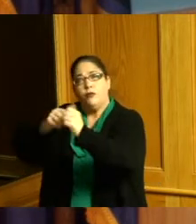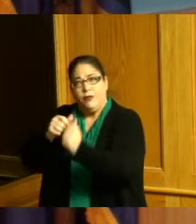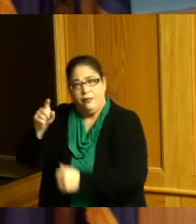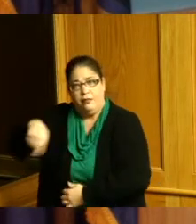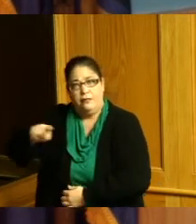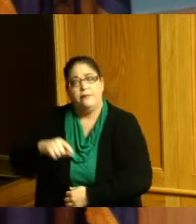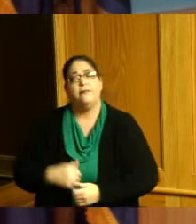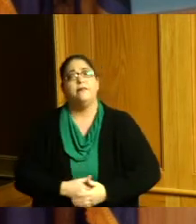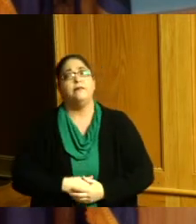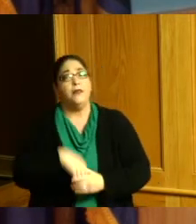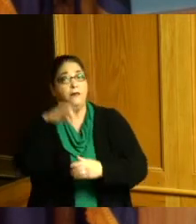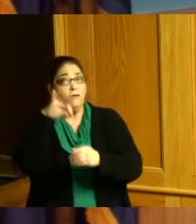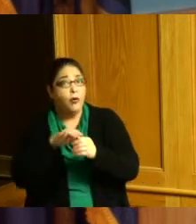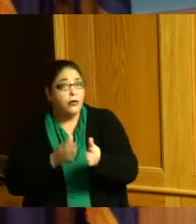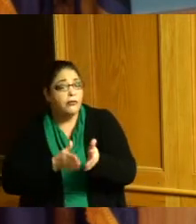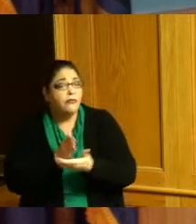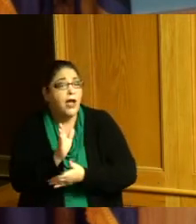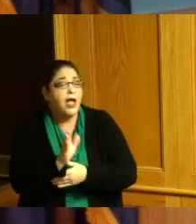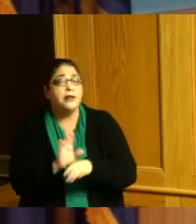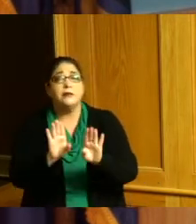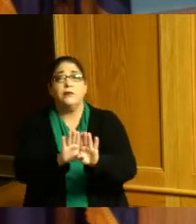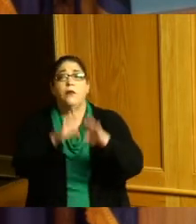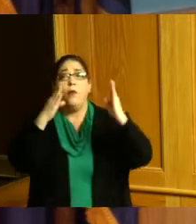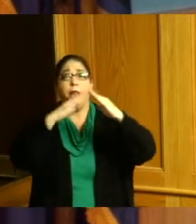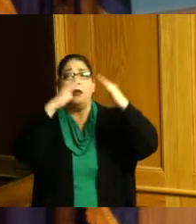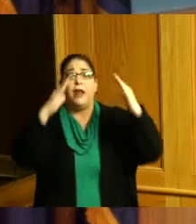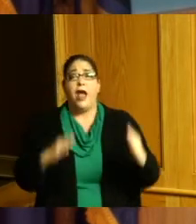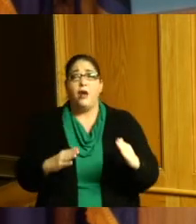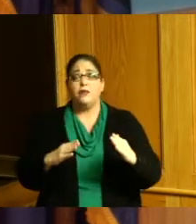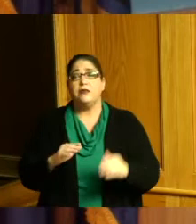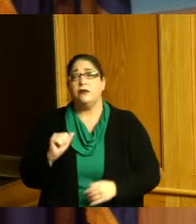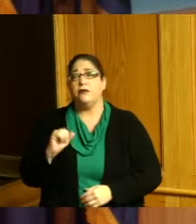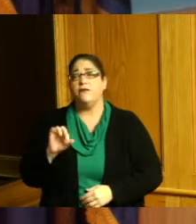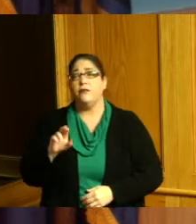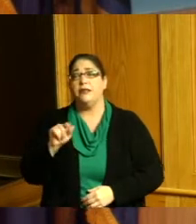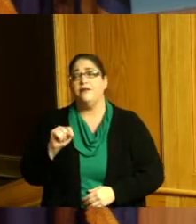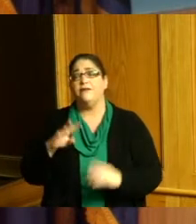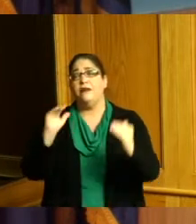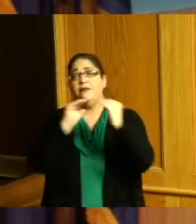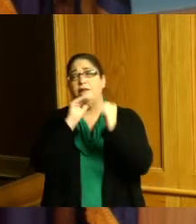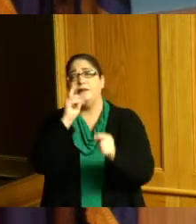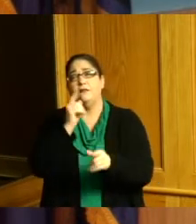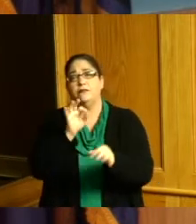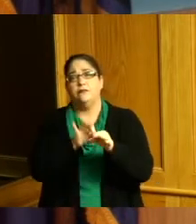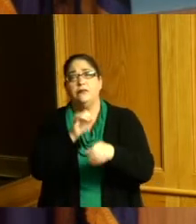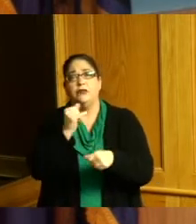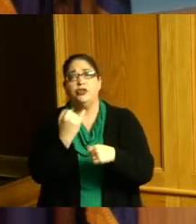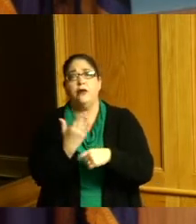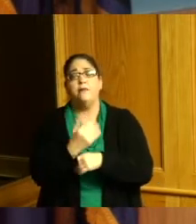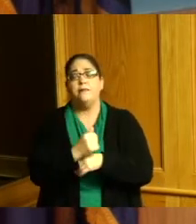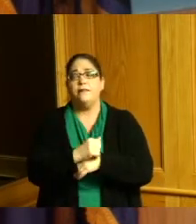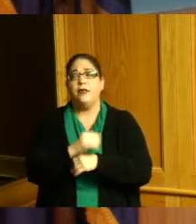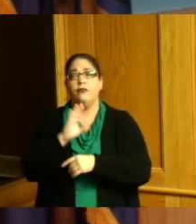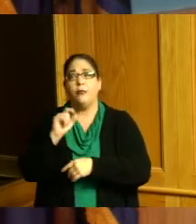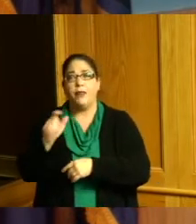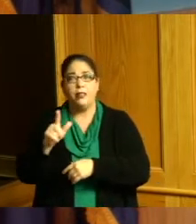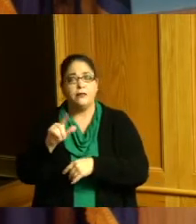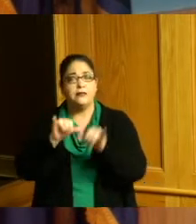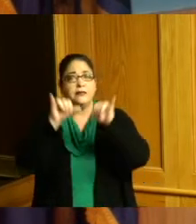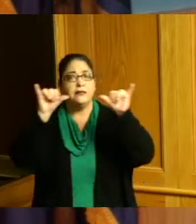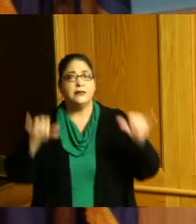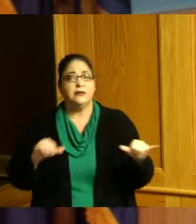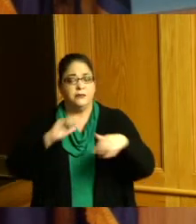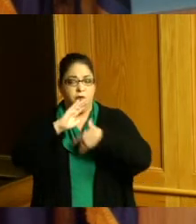rights open housing affirmative action economic justice criminal justice were all issues that